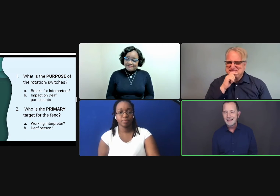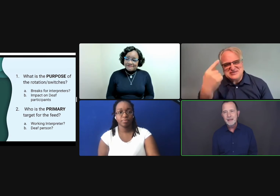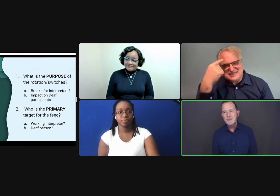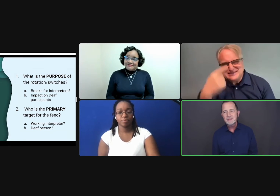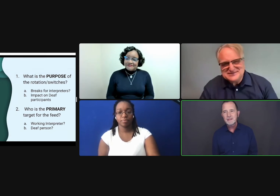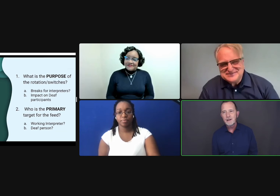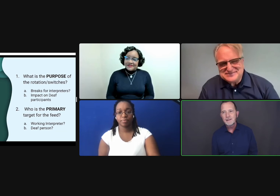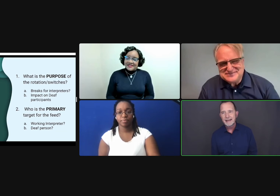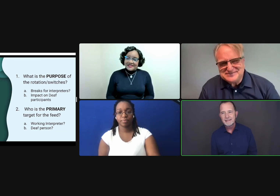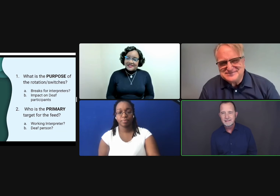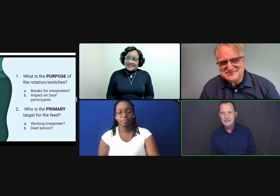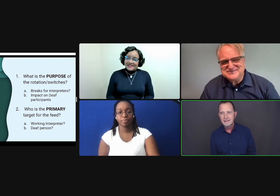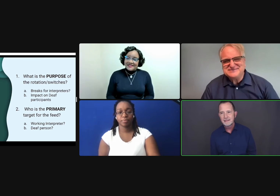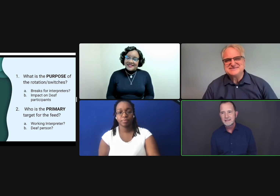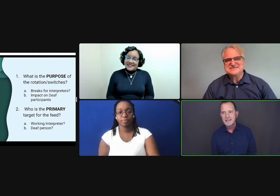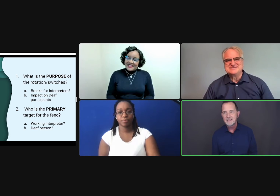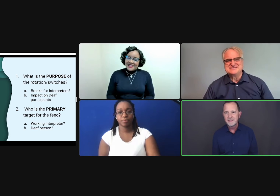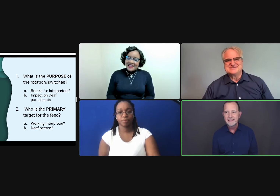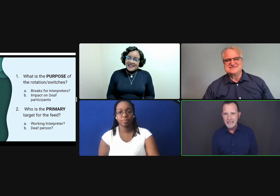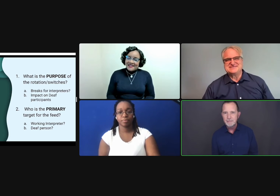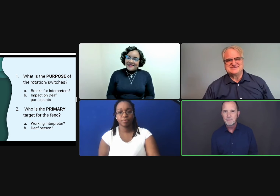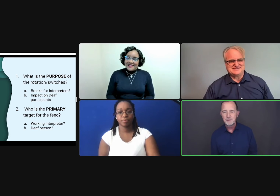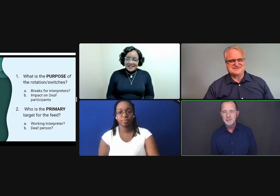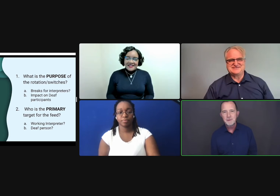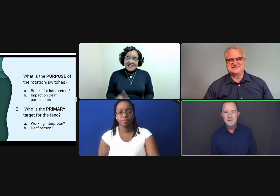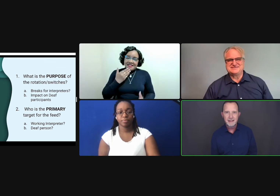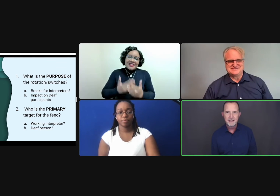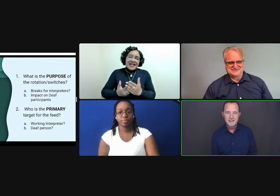I wouldn't call that consistent with the DEAM approach. What would you think, Aundrea?